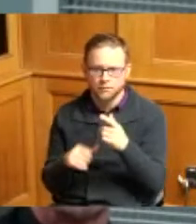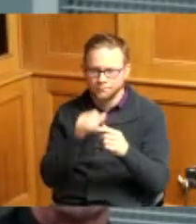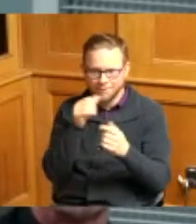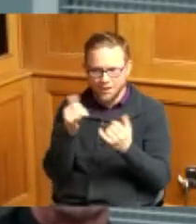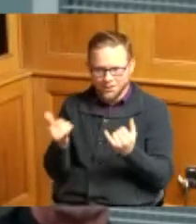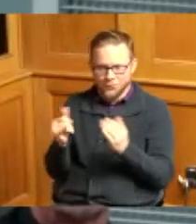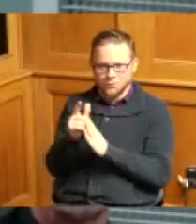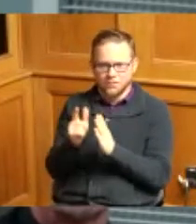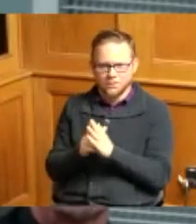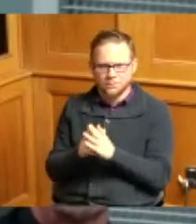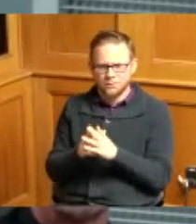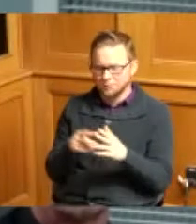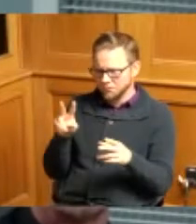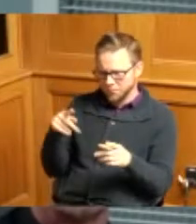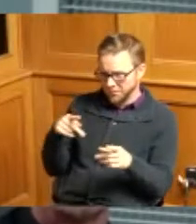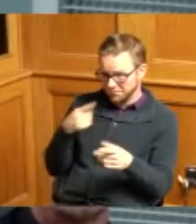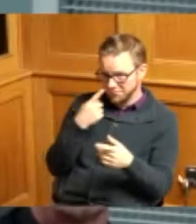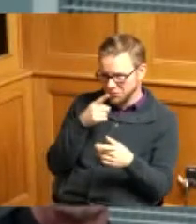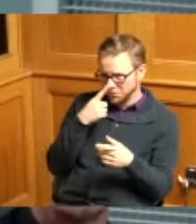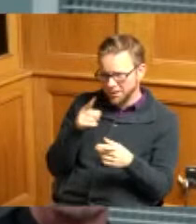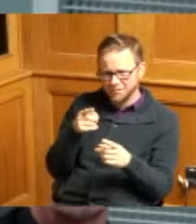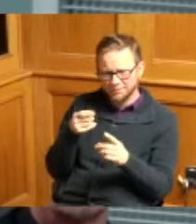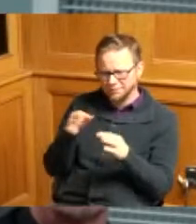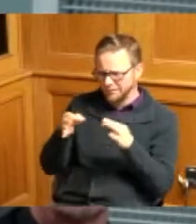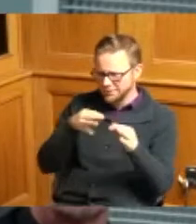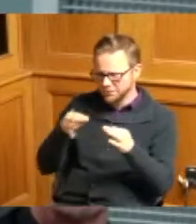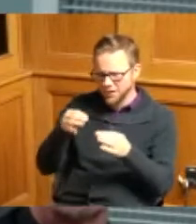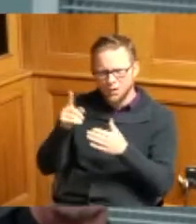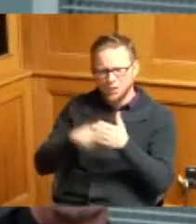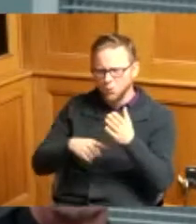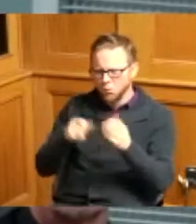okay well can you just quickly tell me what's the problem with the b I don't I don't understand I